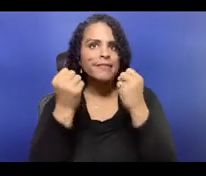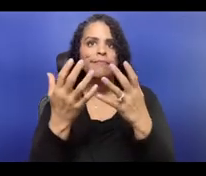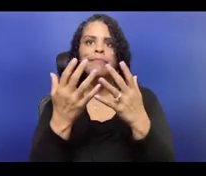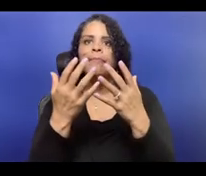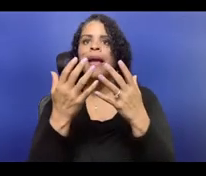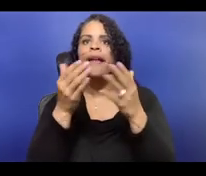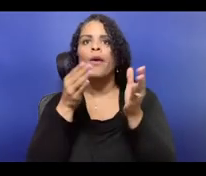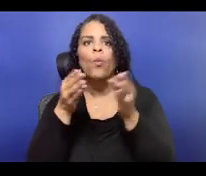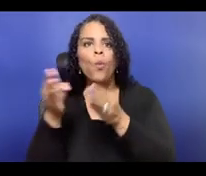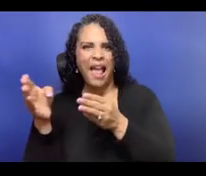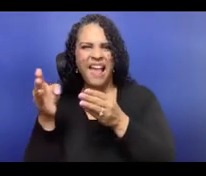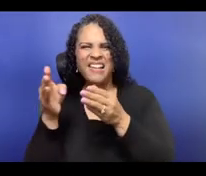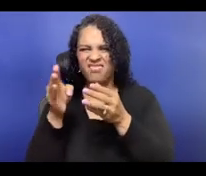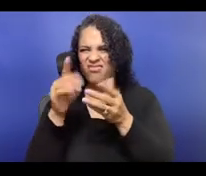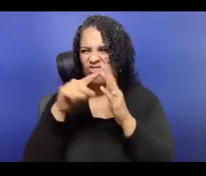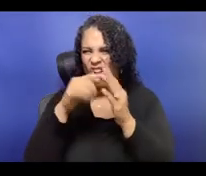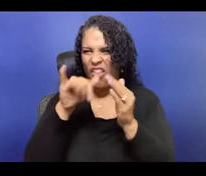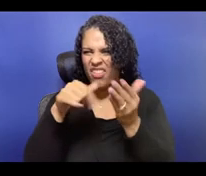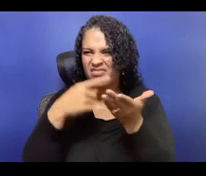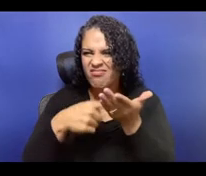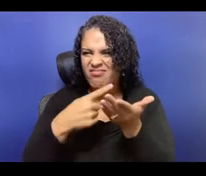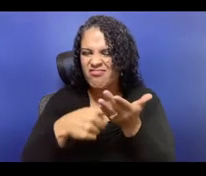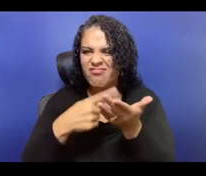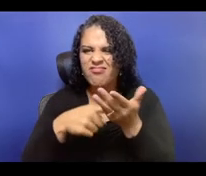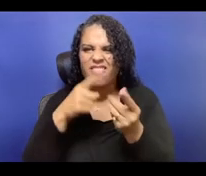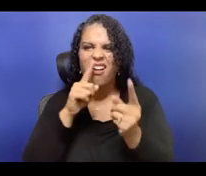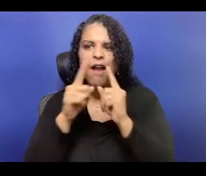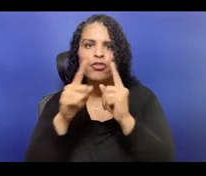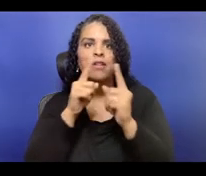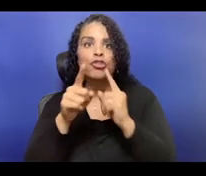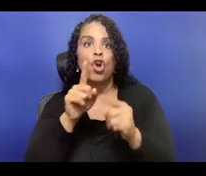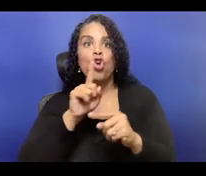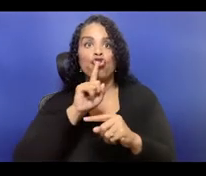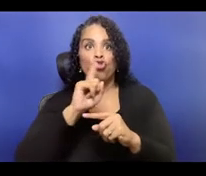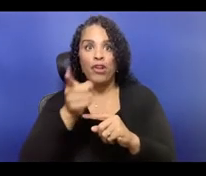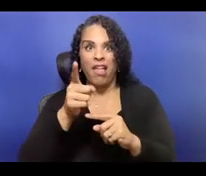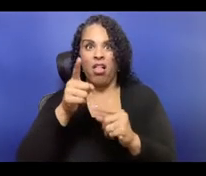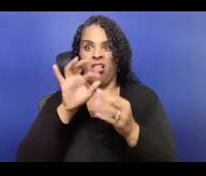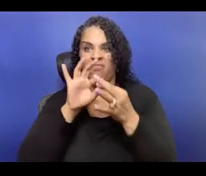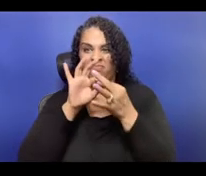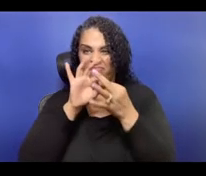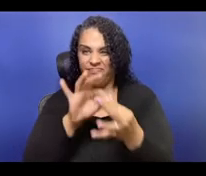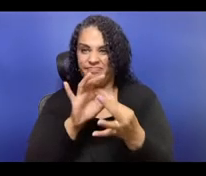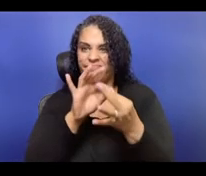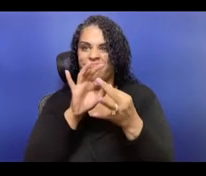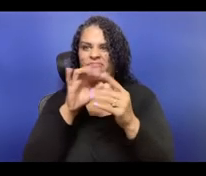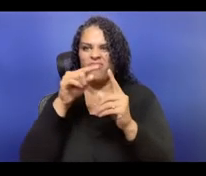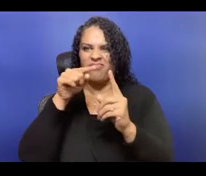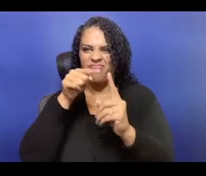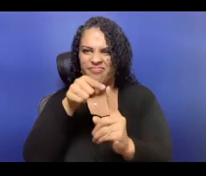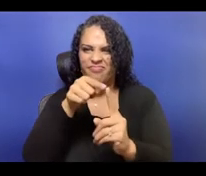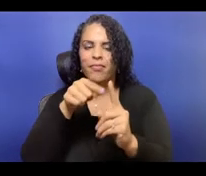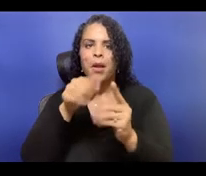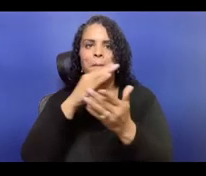to hear those panelists and in those conversations where they're really seeing a relationship